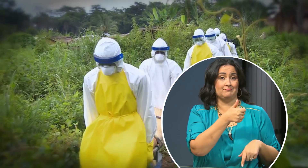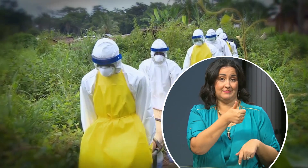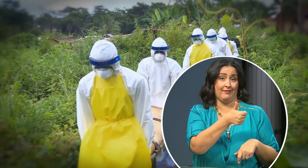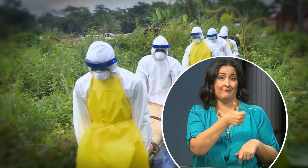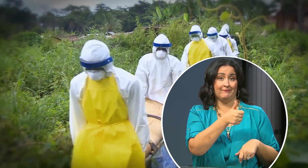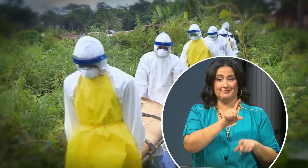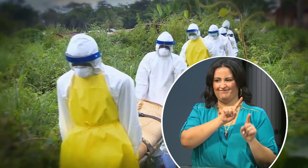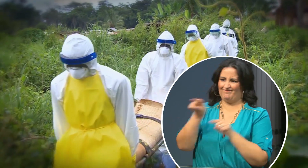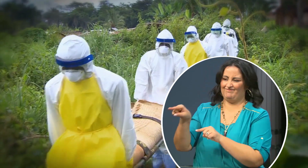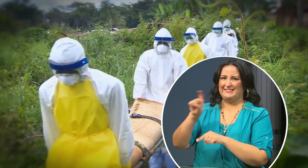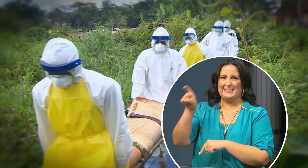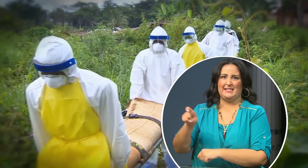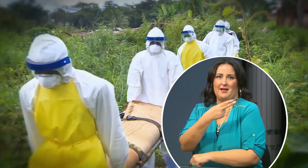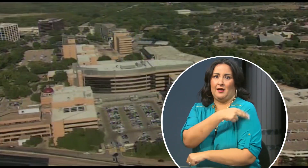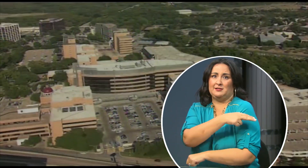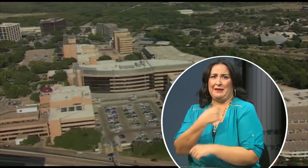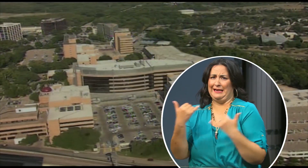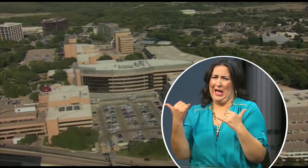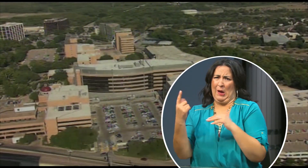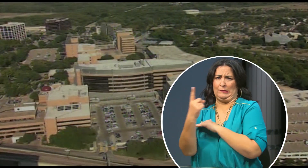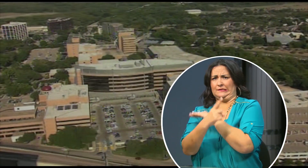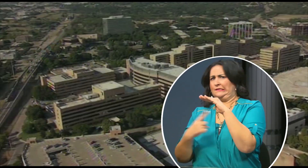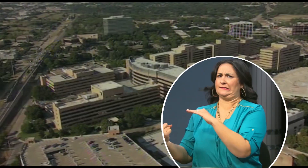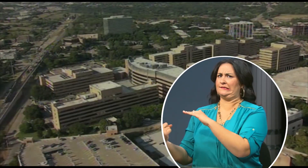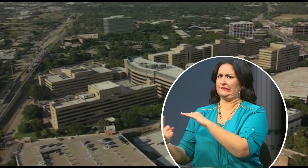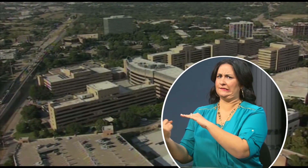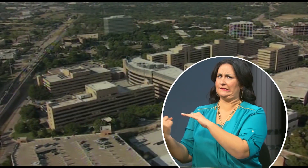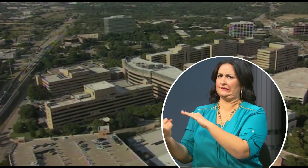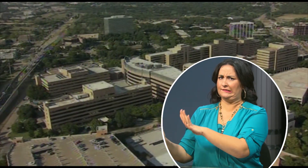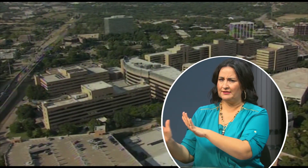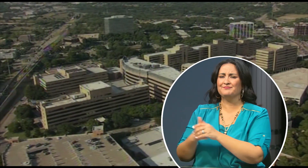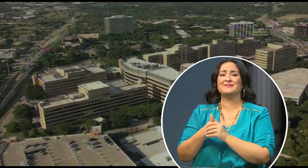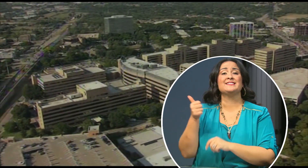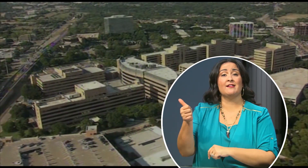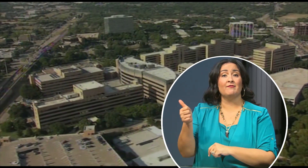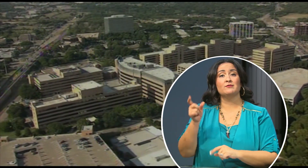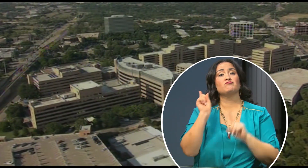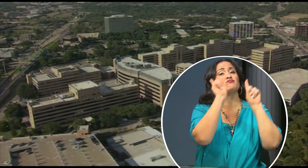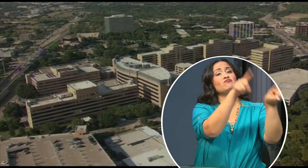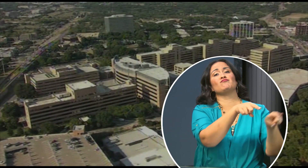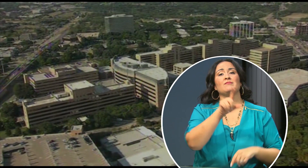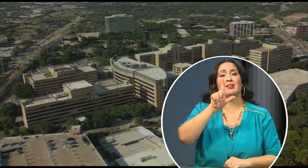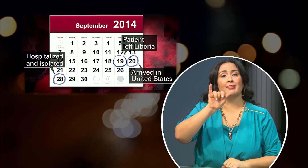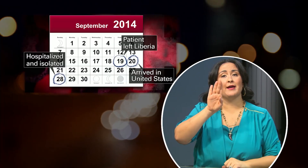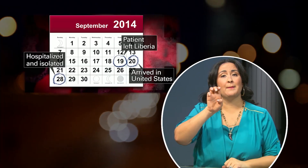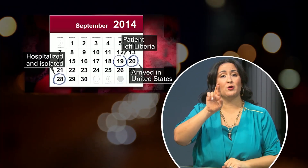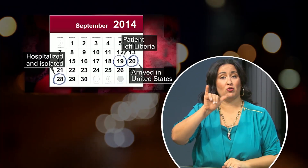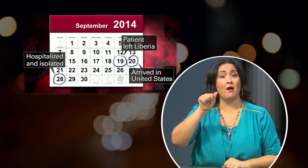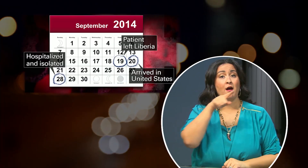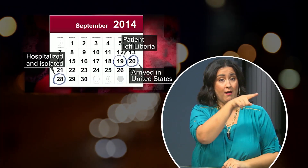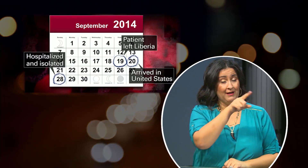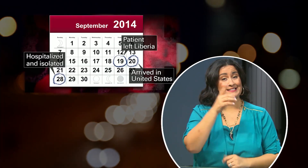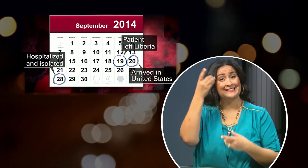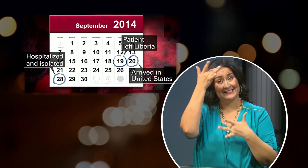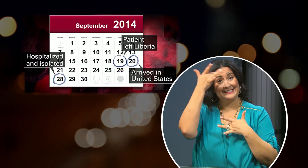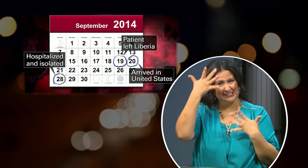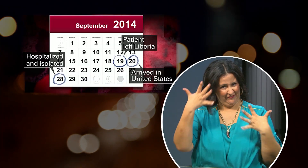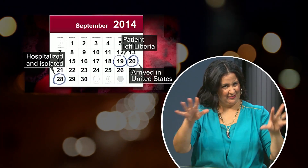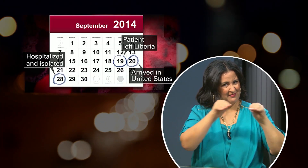was checked into a Texas hospital and is now in isolation. He reportedly was travelling home